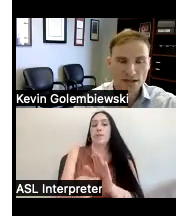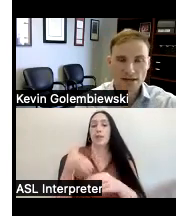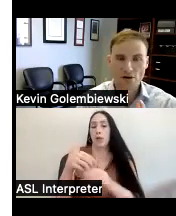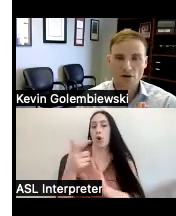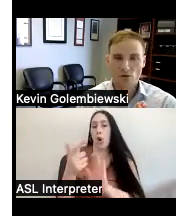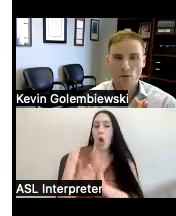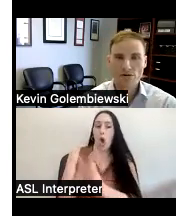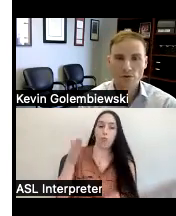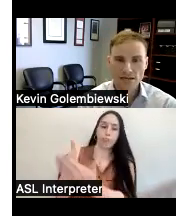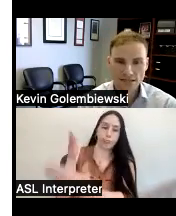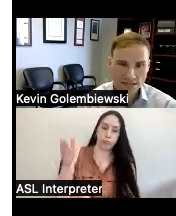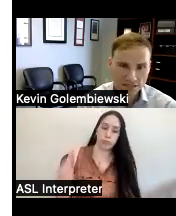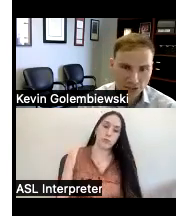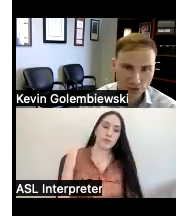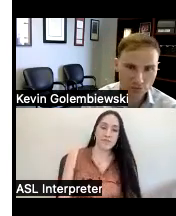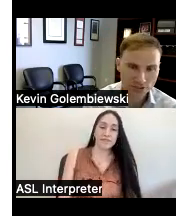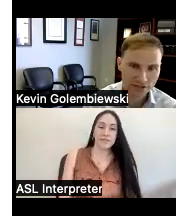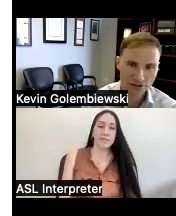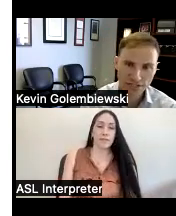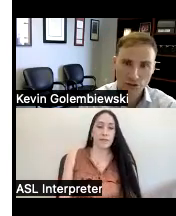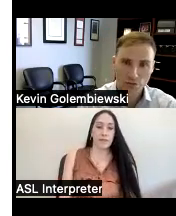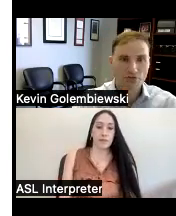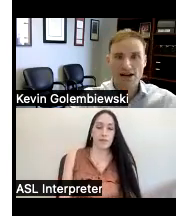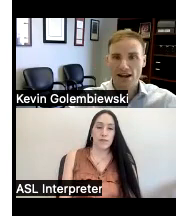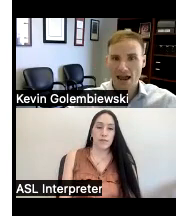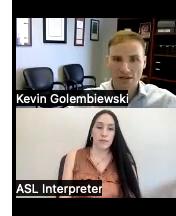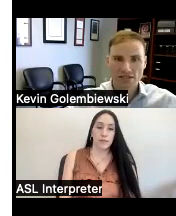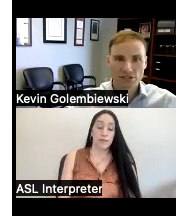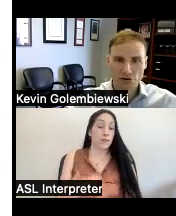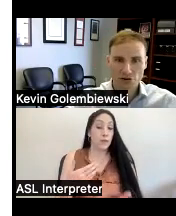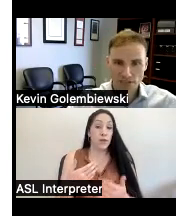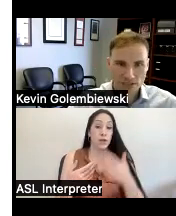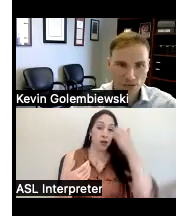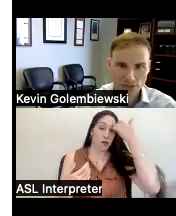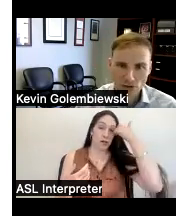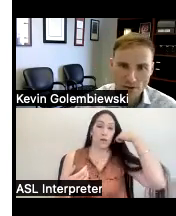now whether we can assist you with a particular issue and provide advocacy services or legal